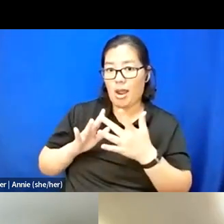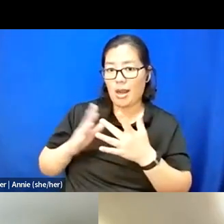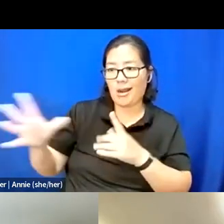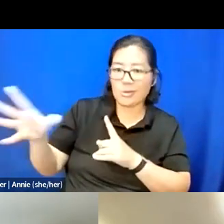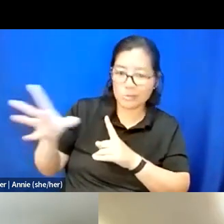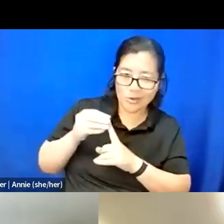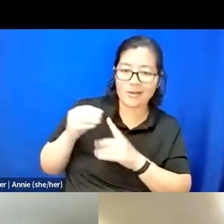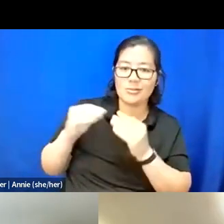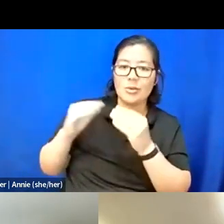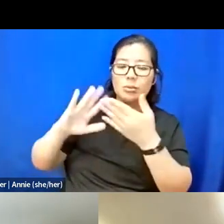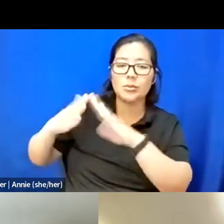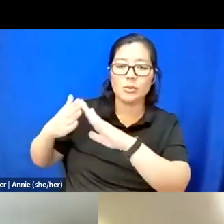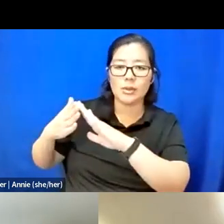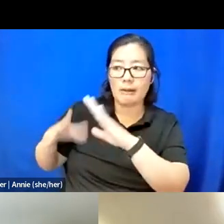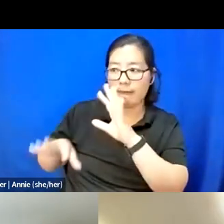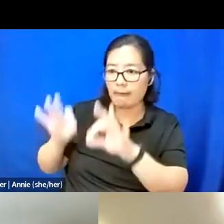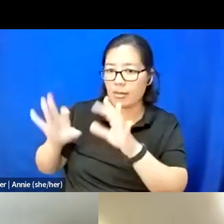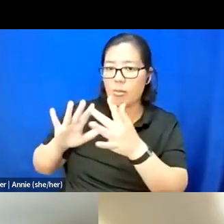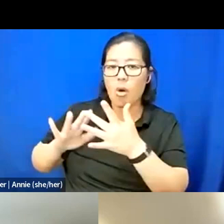Finding them in online spaces is where I do find a lot of my community.